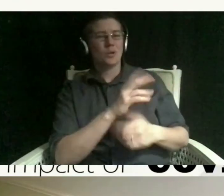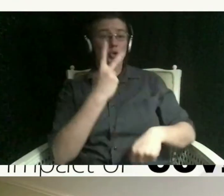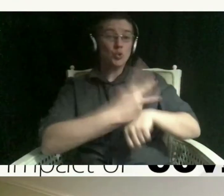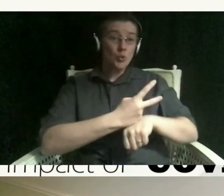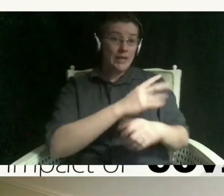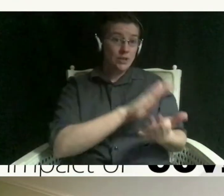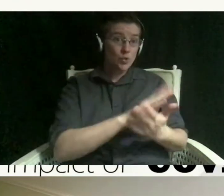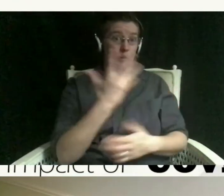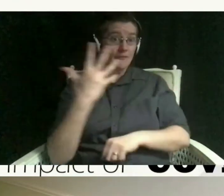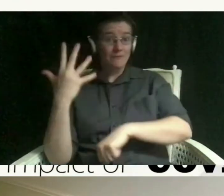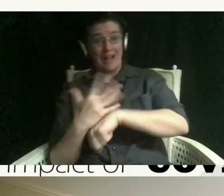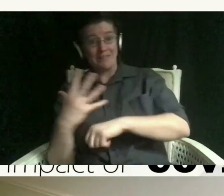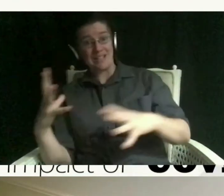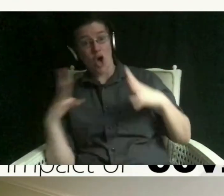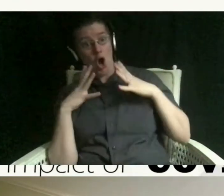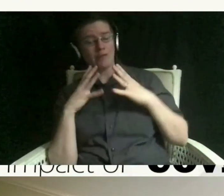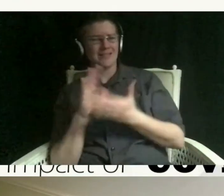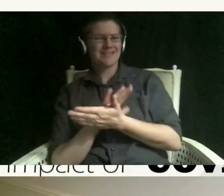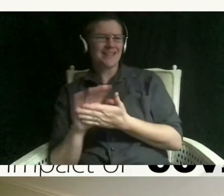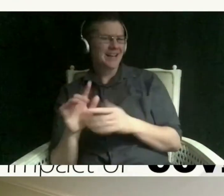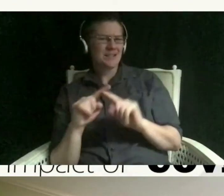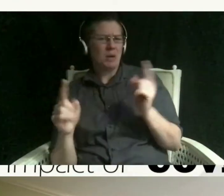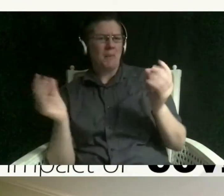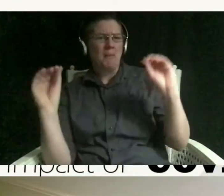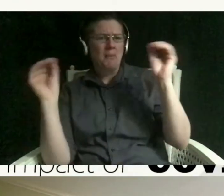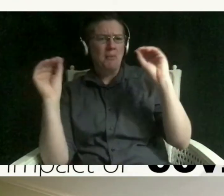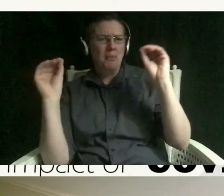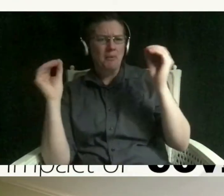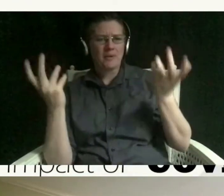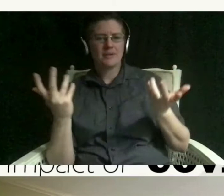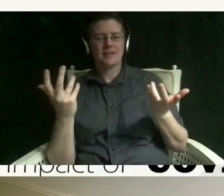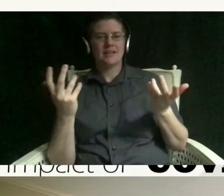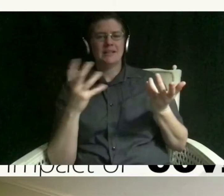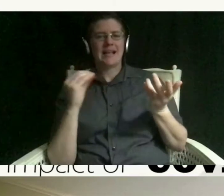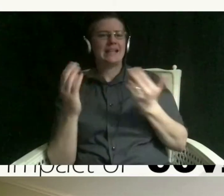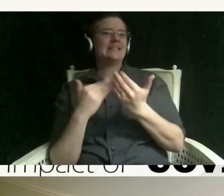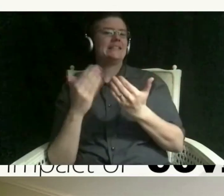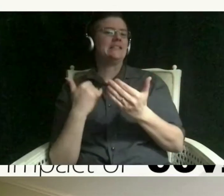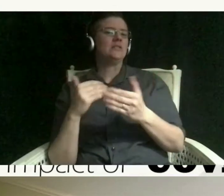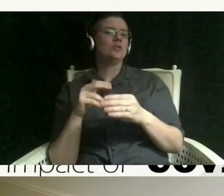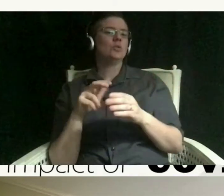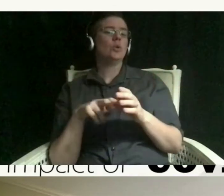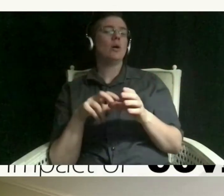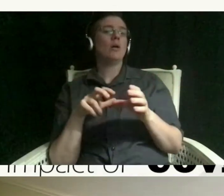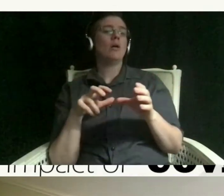it's nice but it's not anything and it's too easy to slip back into the patterns that they had